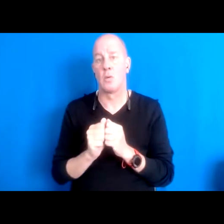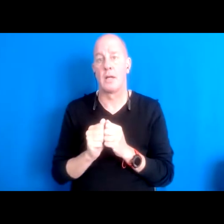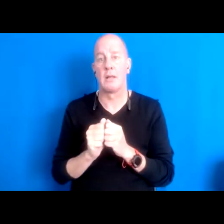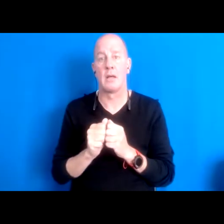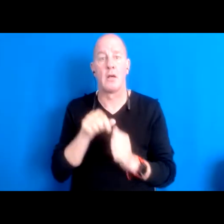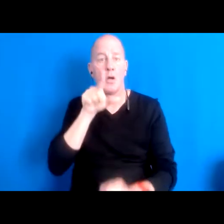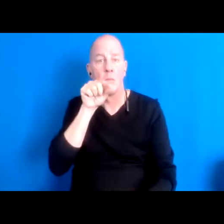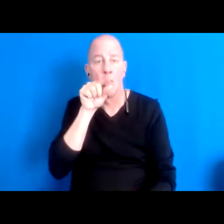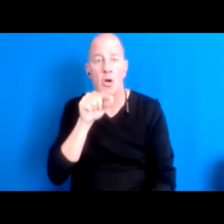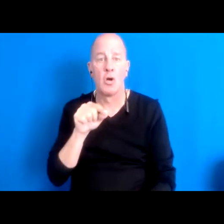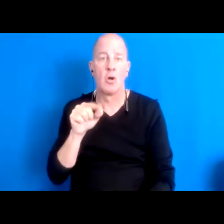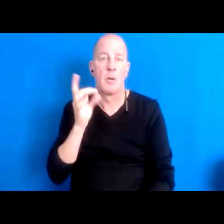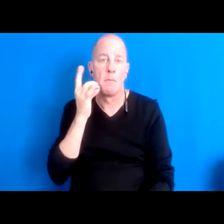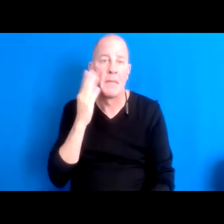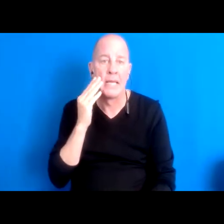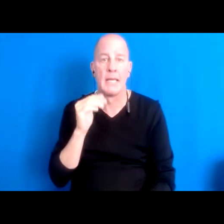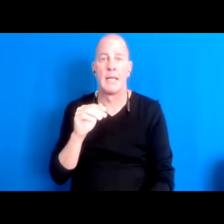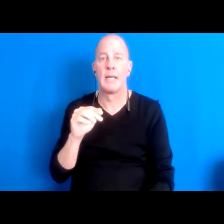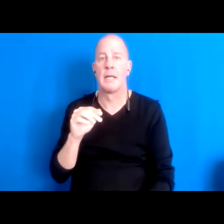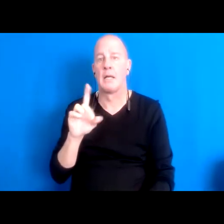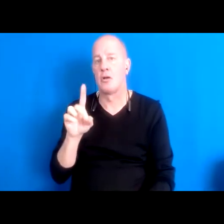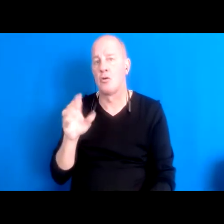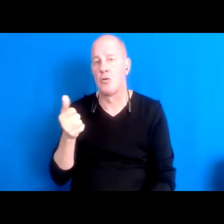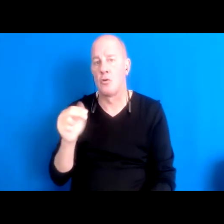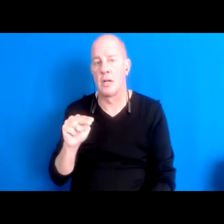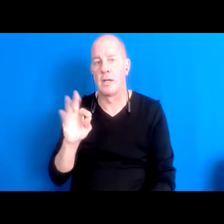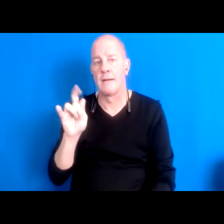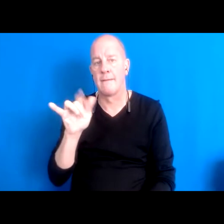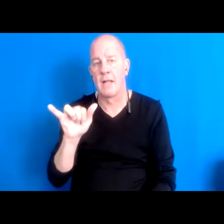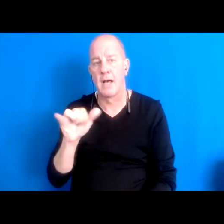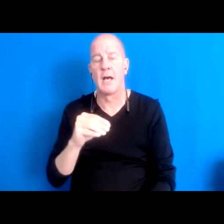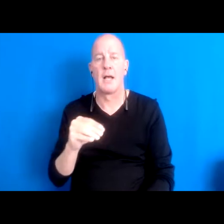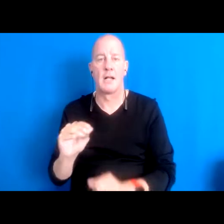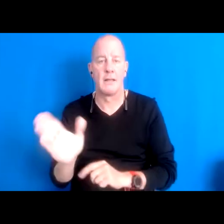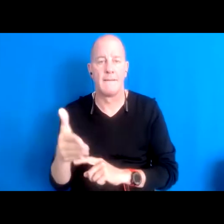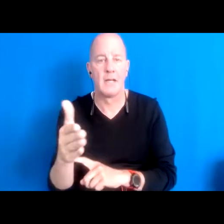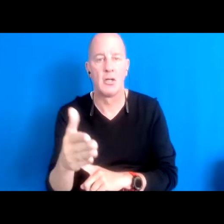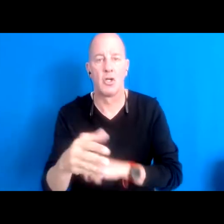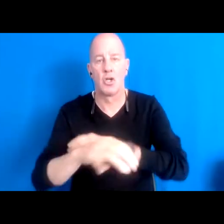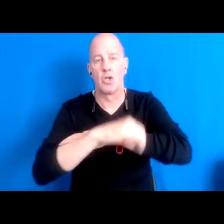the bees and the dragon flies, and the Chinook, the whales. You know that.